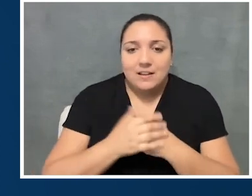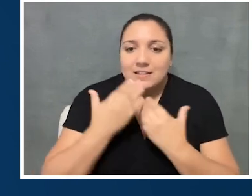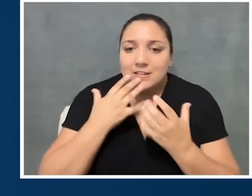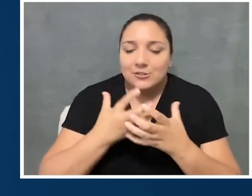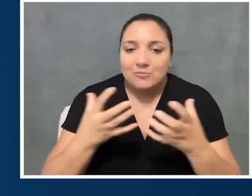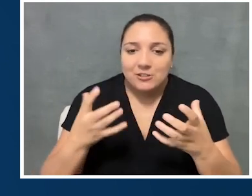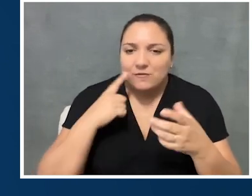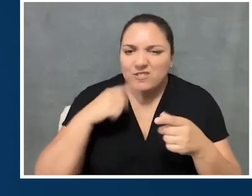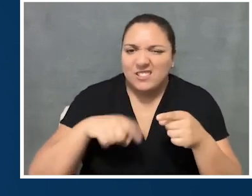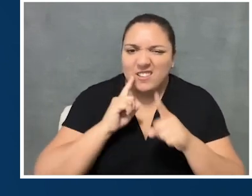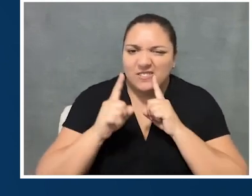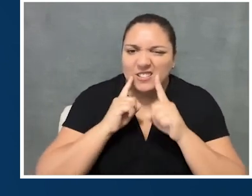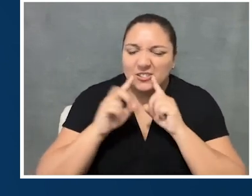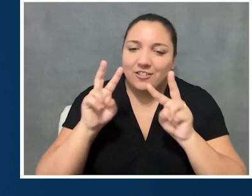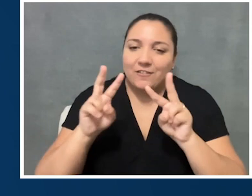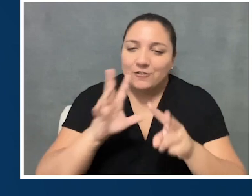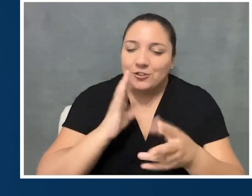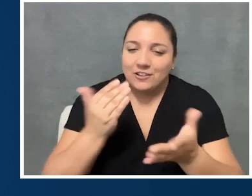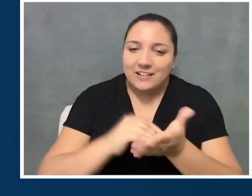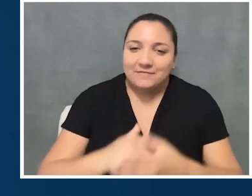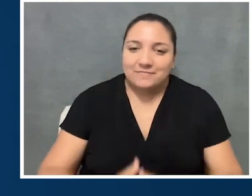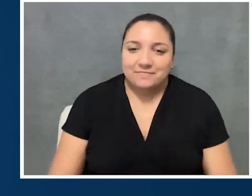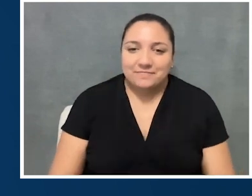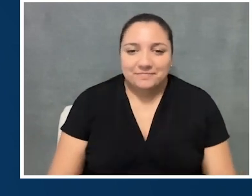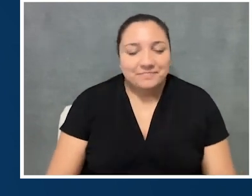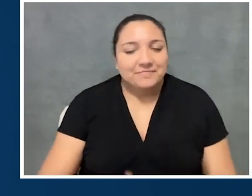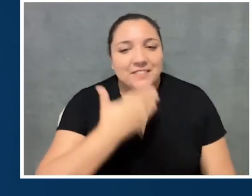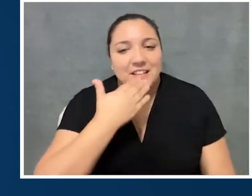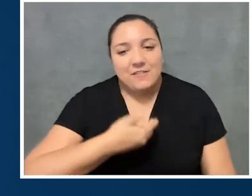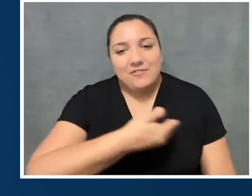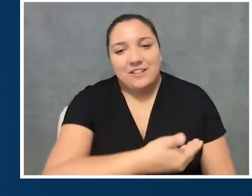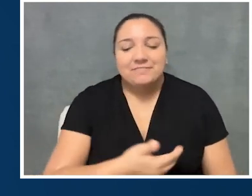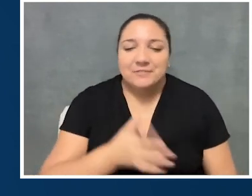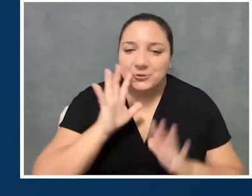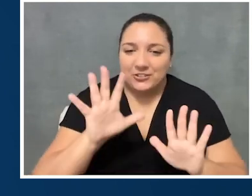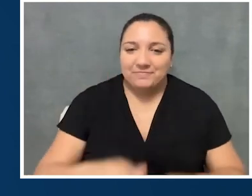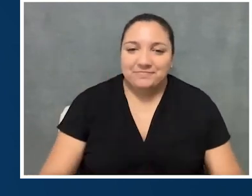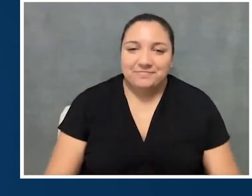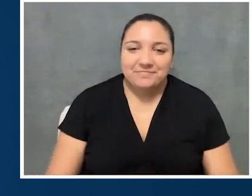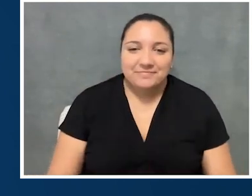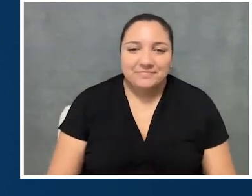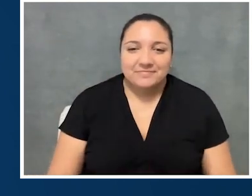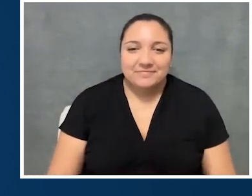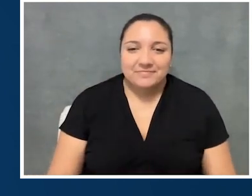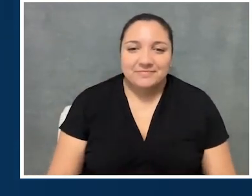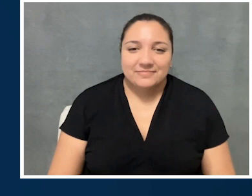And thank you so much for this conversation. I look forward to talking to you again. Yeah, thank you for having me. This was great.